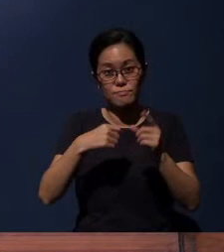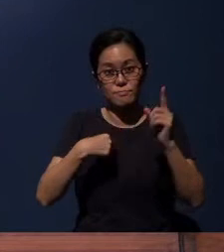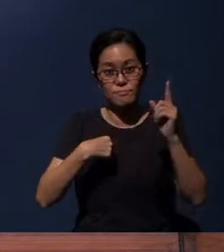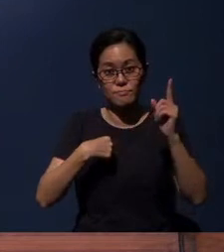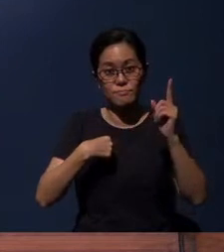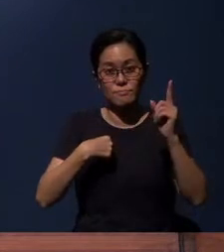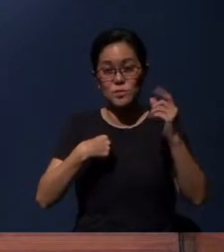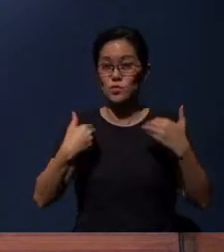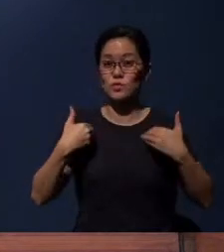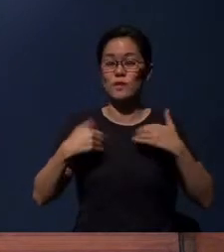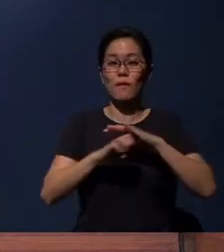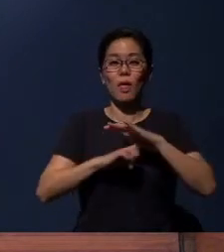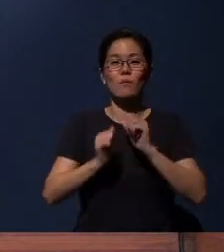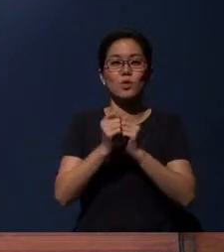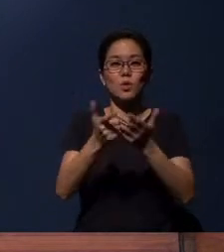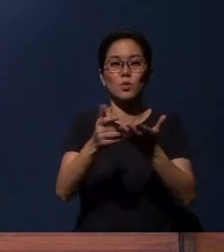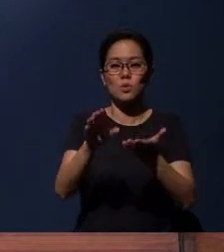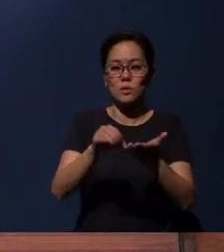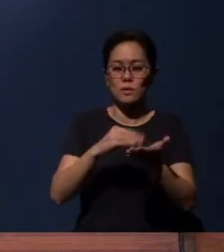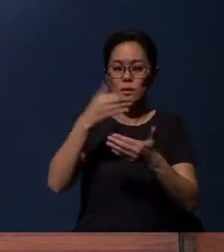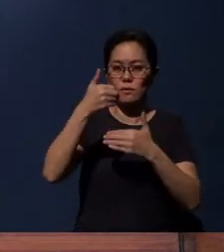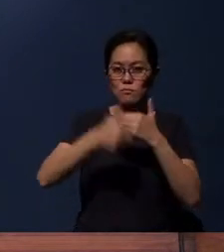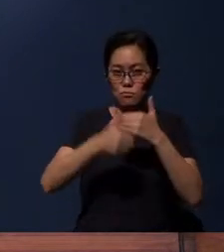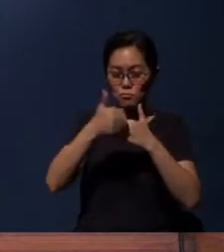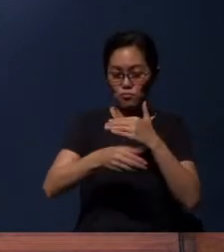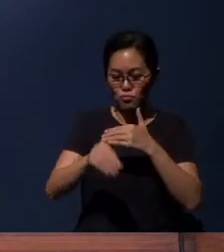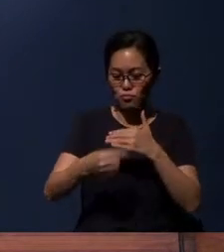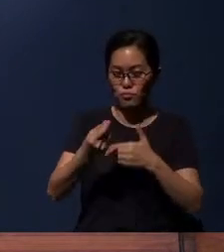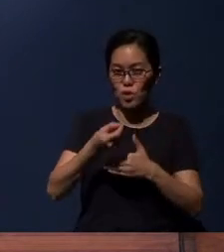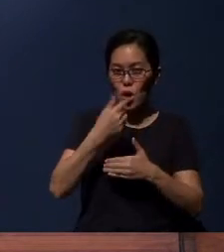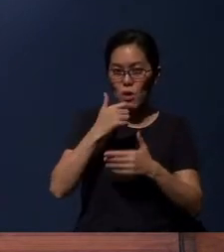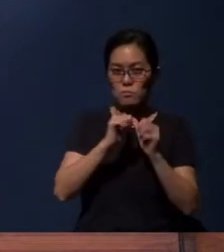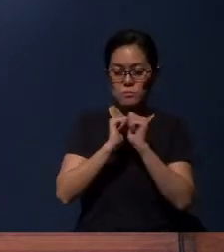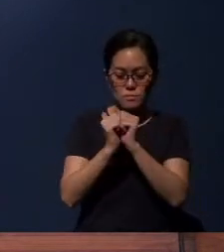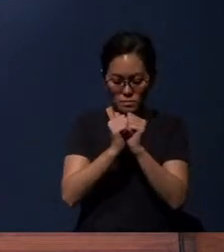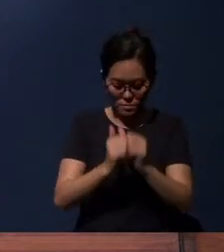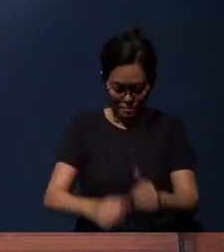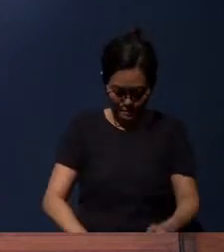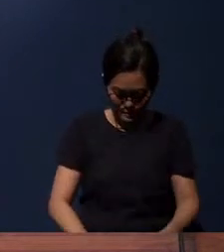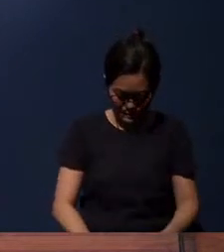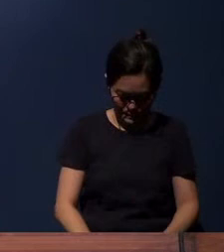You have your elements with you. Take out the bread and let’s partake it together.